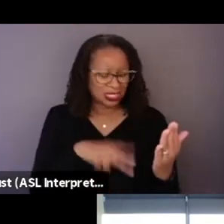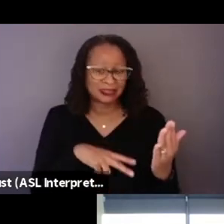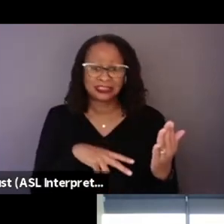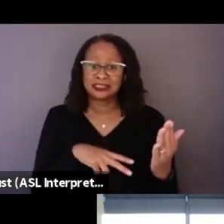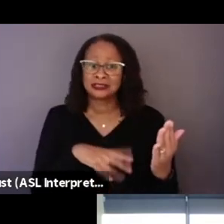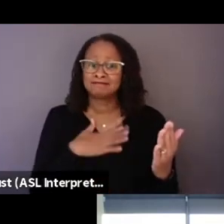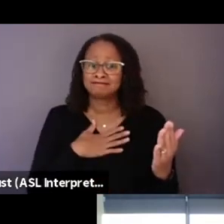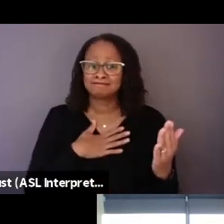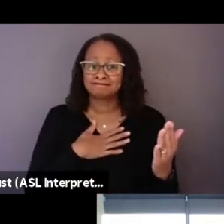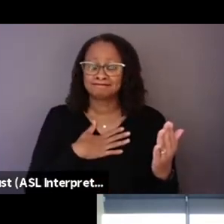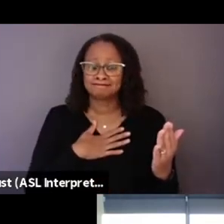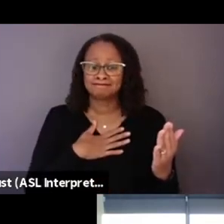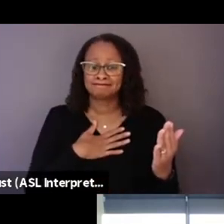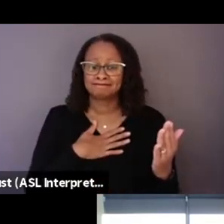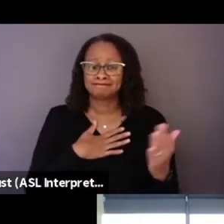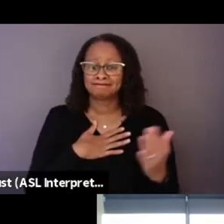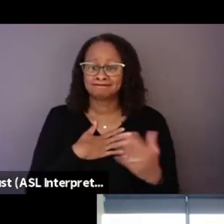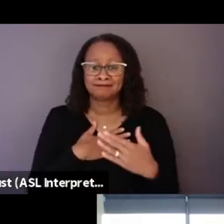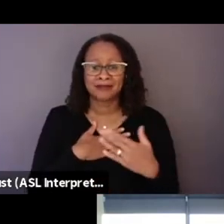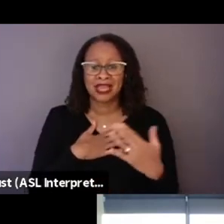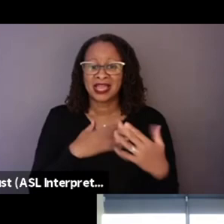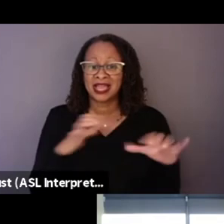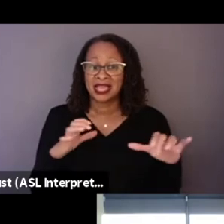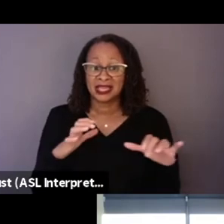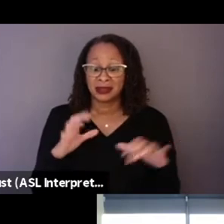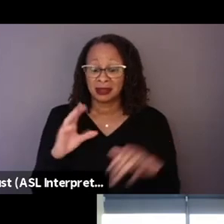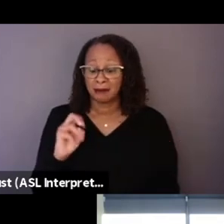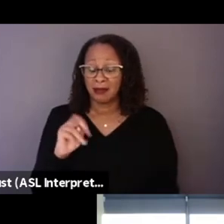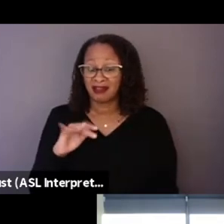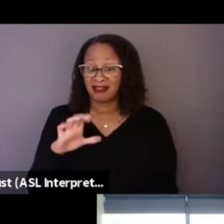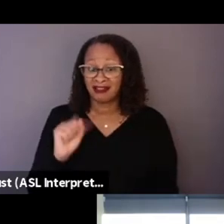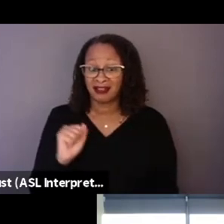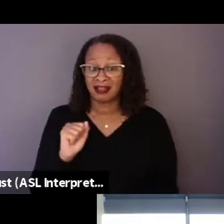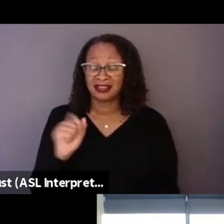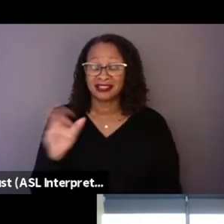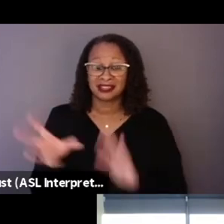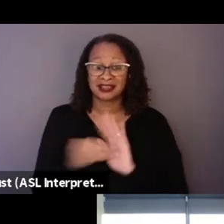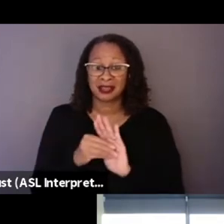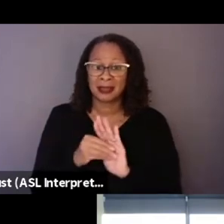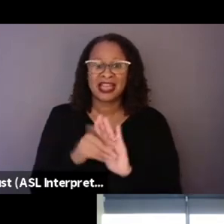and Monica she's doing the lip-sync, and she has to cry in sync.